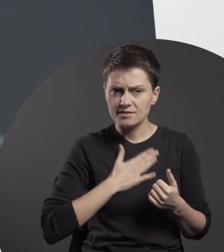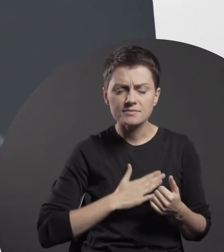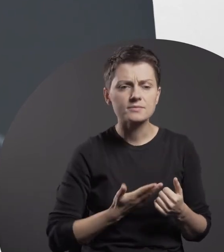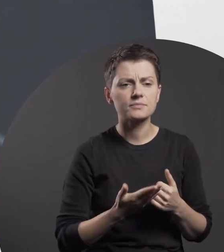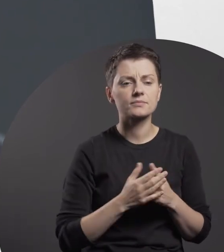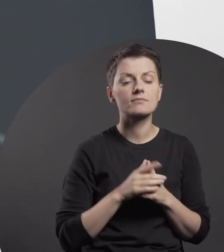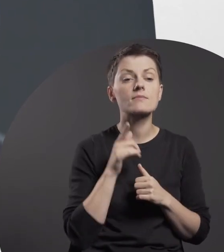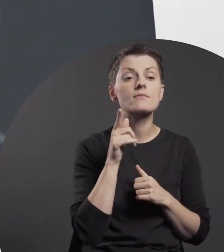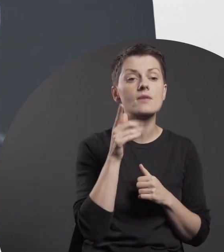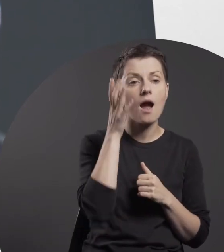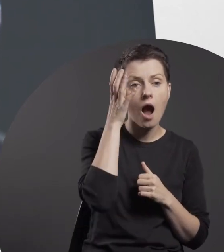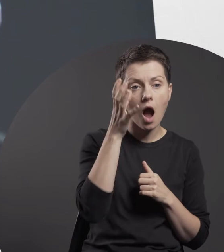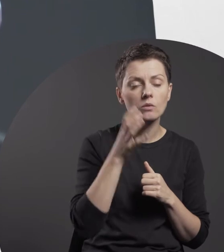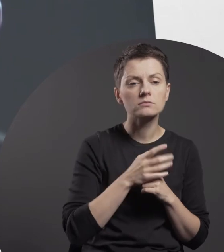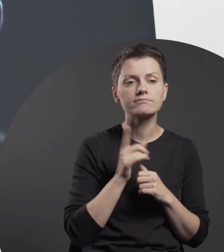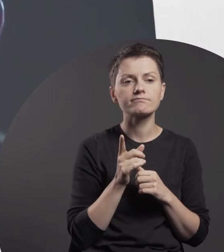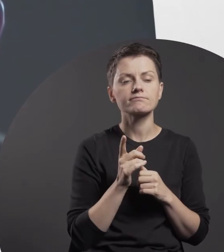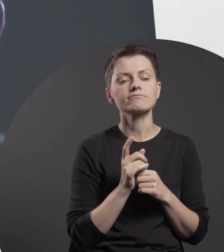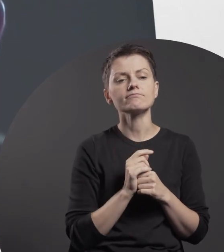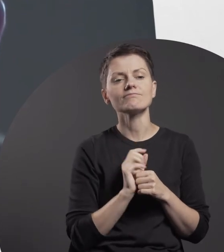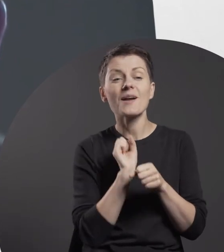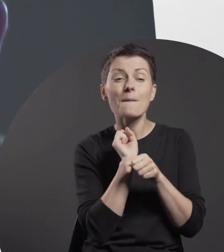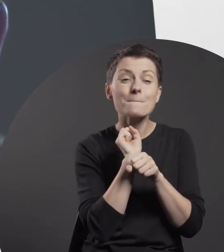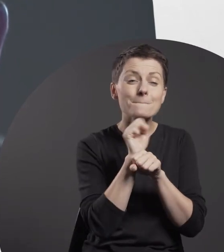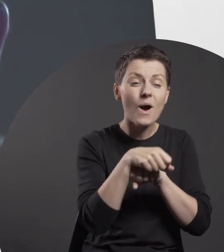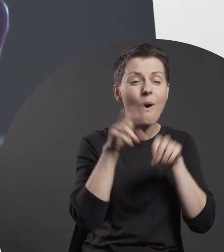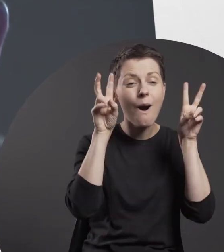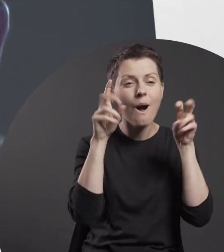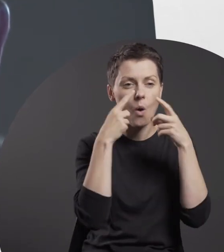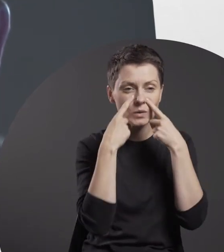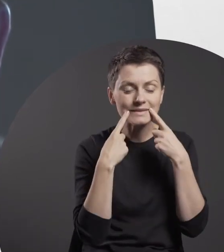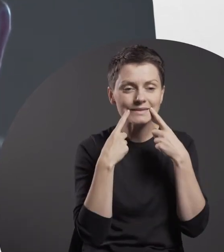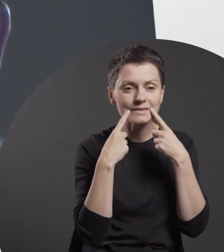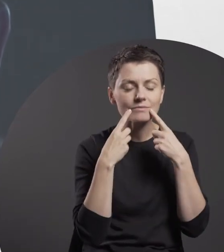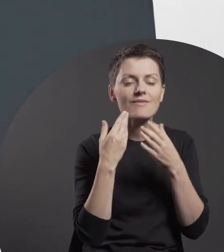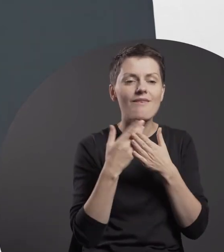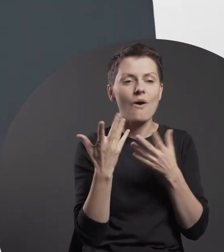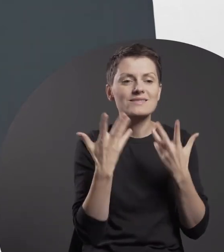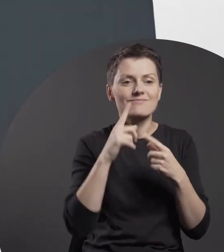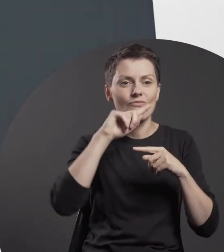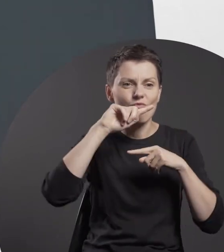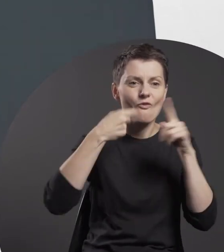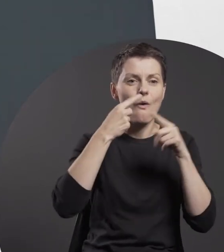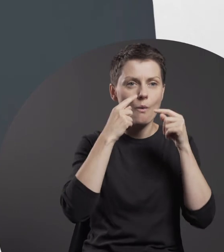Dawicki confronts himself with the title tears, attempting to make them signify joy